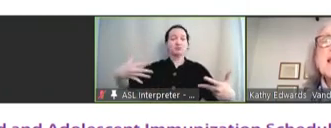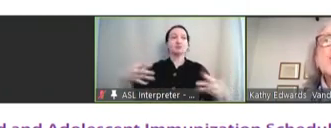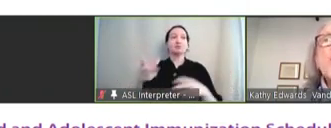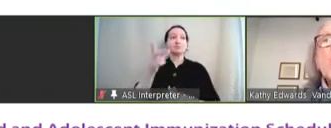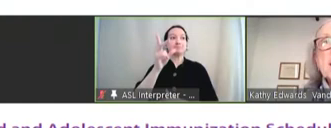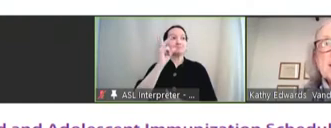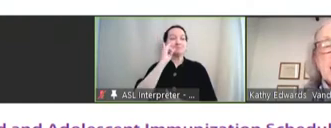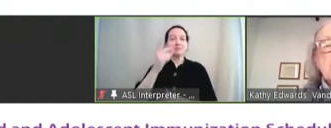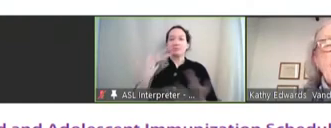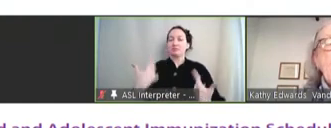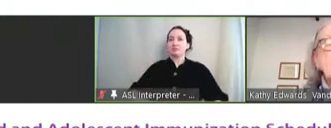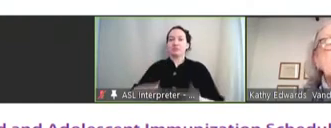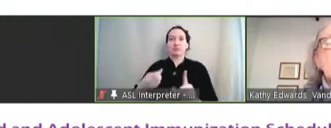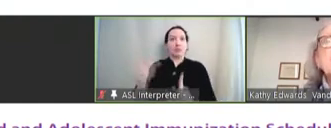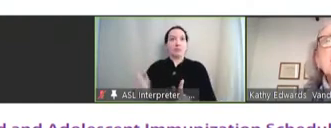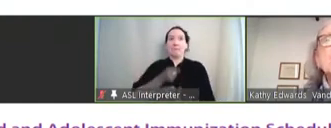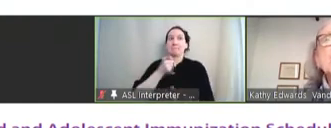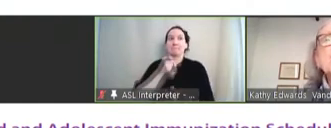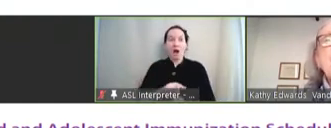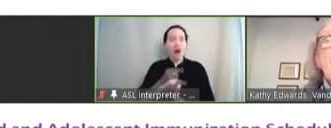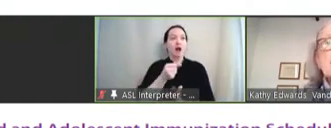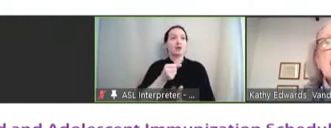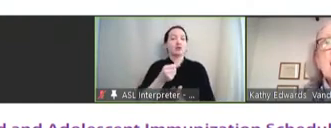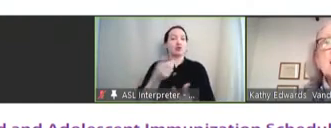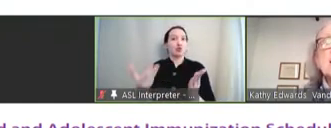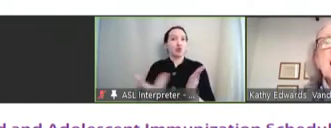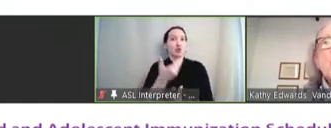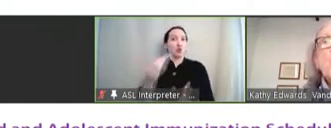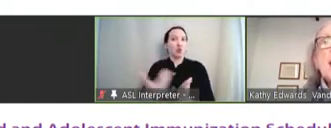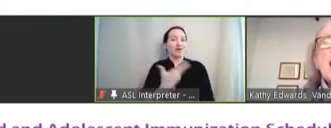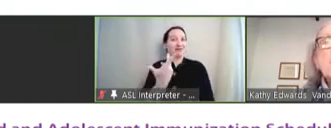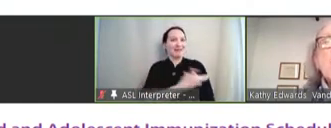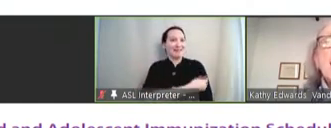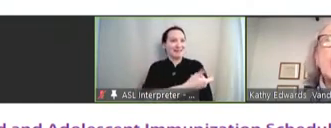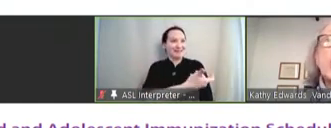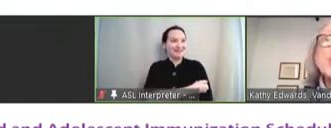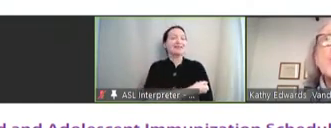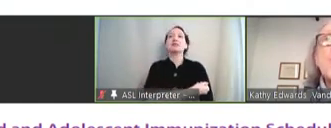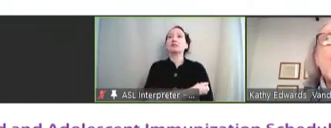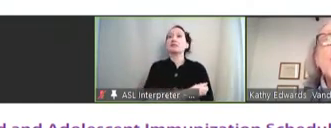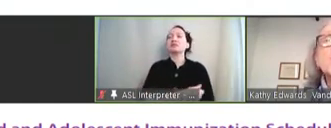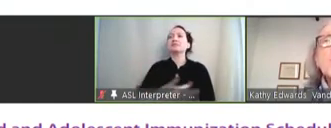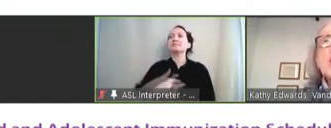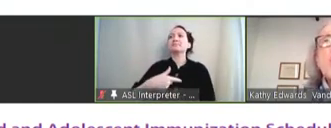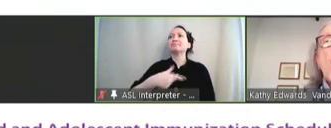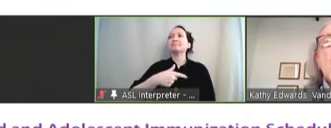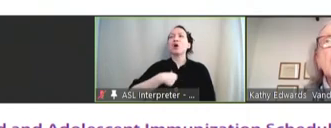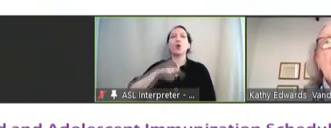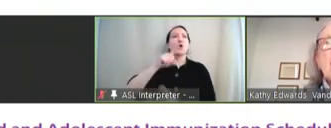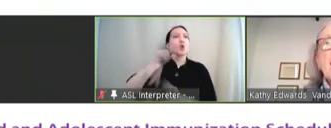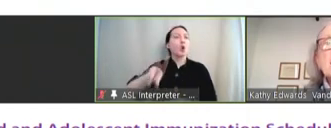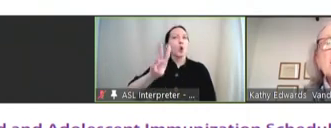enormous impact of these new vaccines. When I go to the wards, we no longer have cases